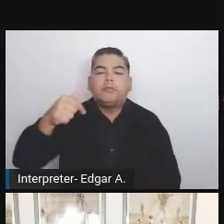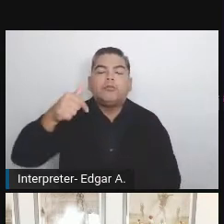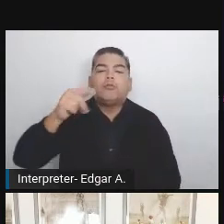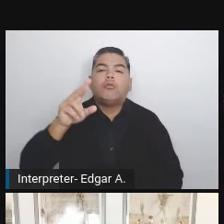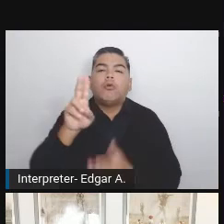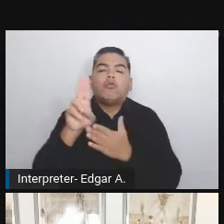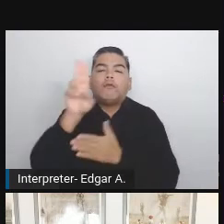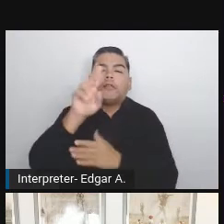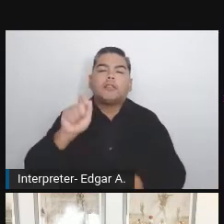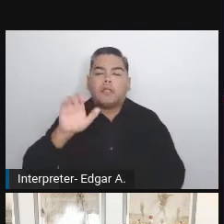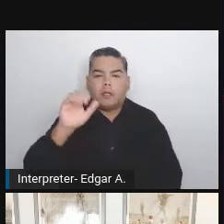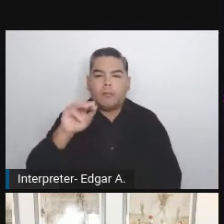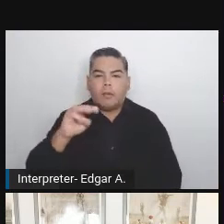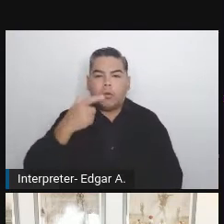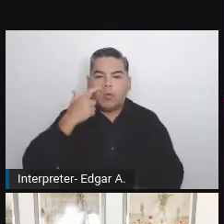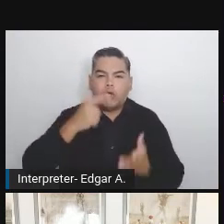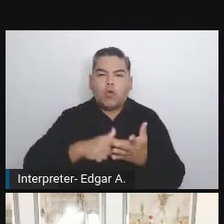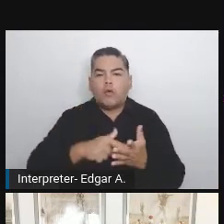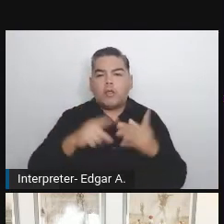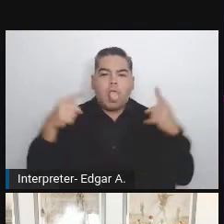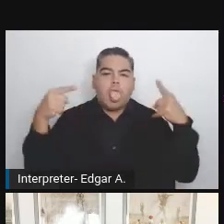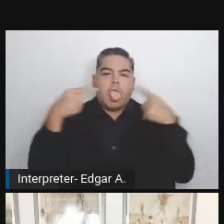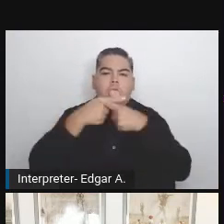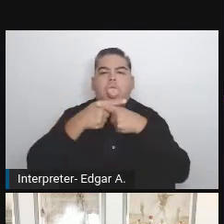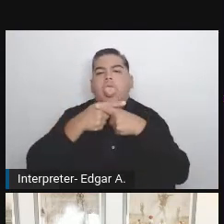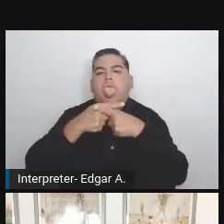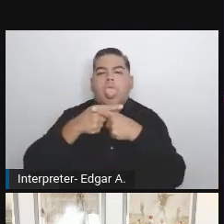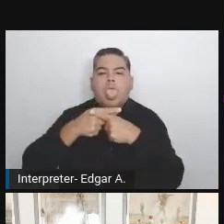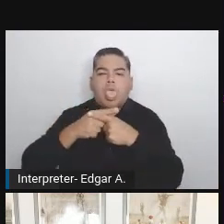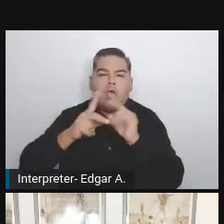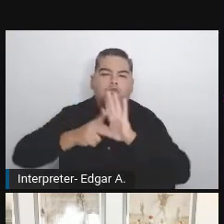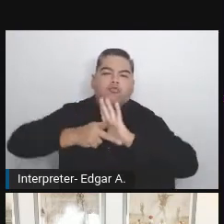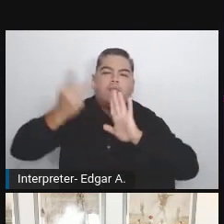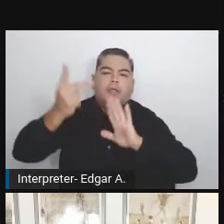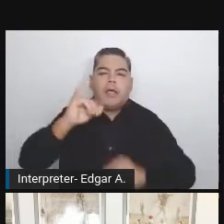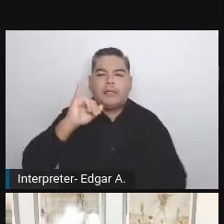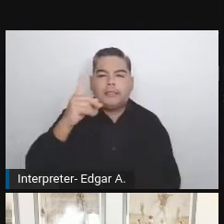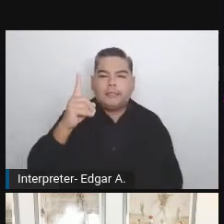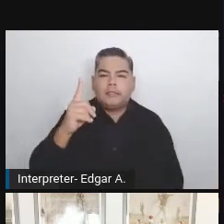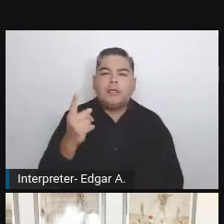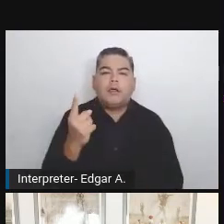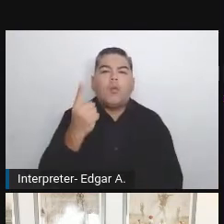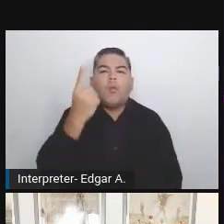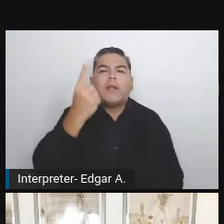that there was a violation of duplicate ID active with one occurrences. That's it.